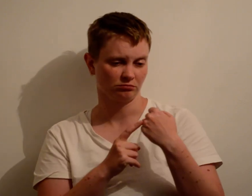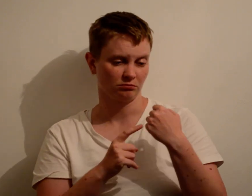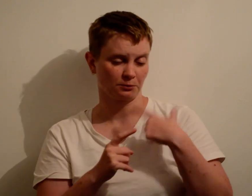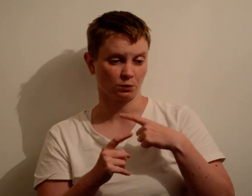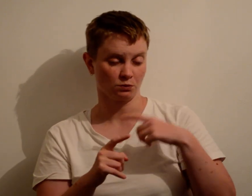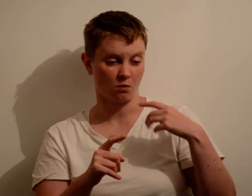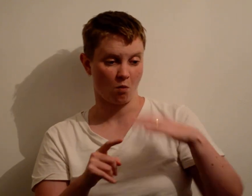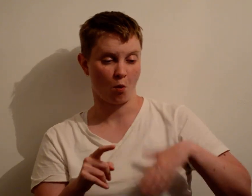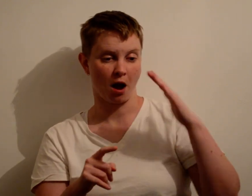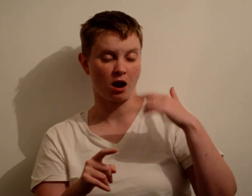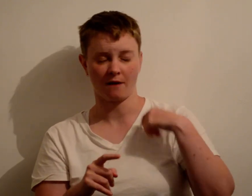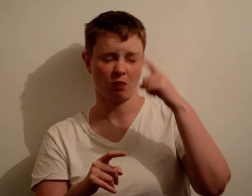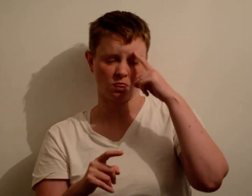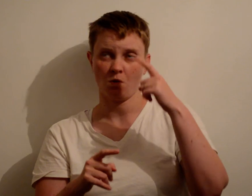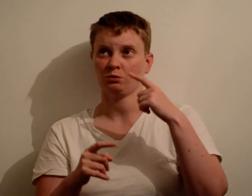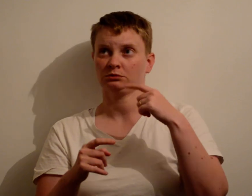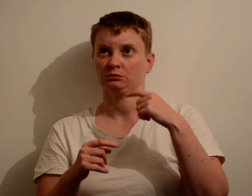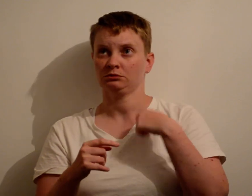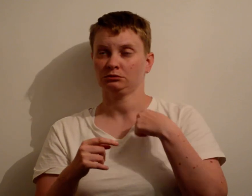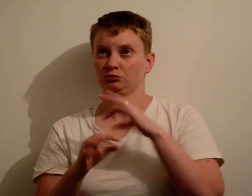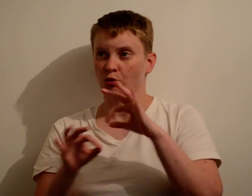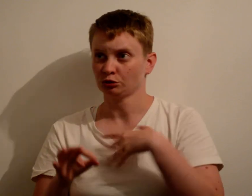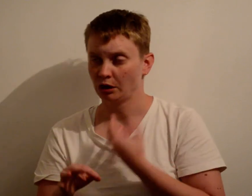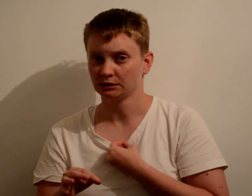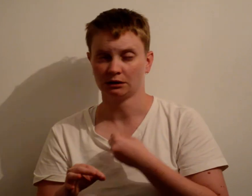because all my life I thought I'm not transgender